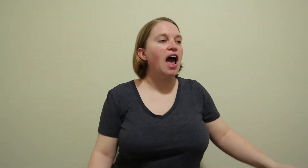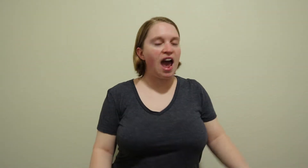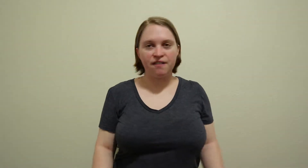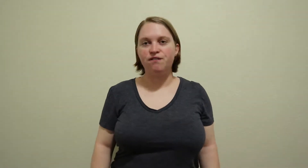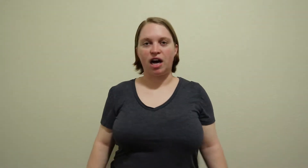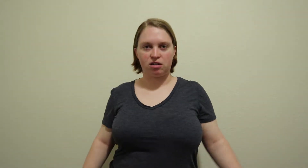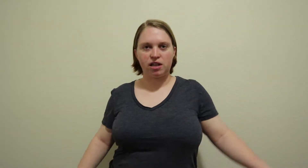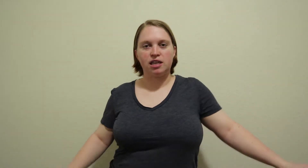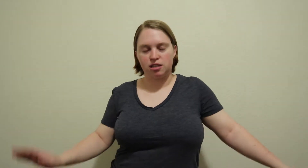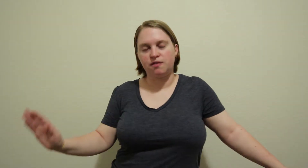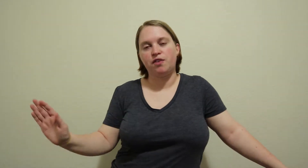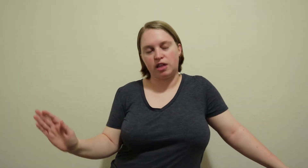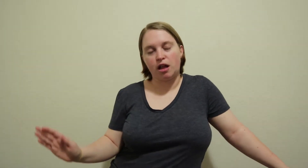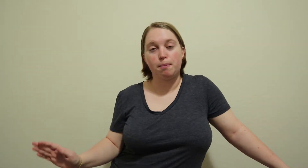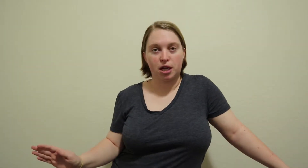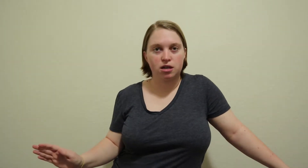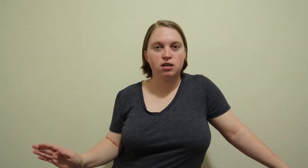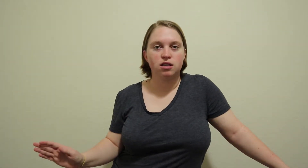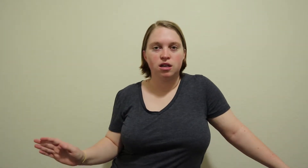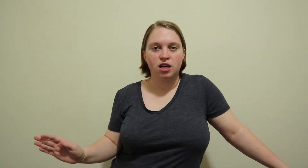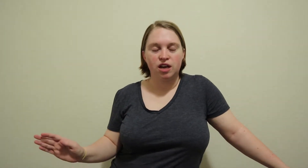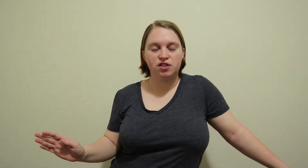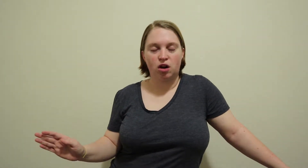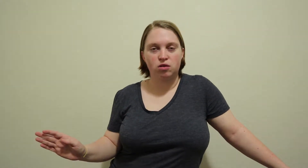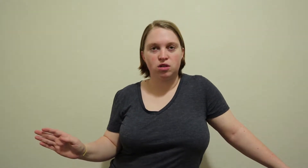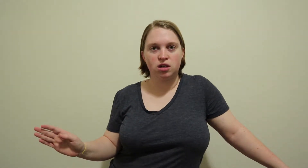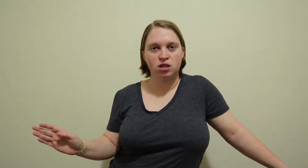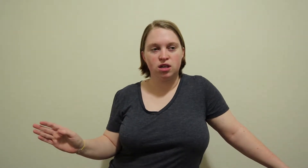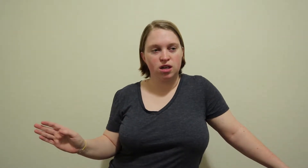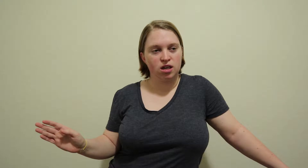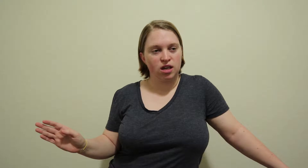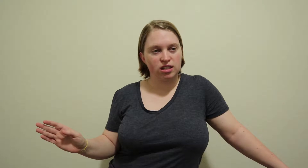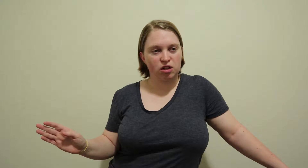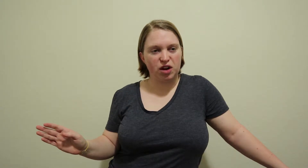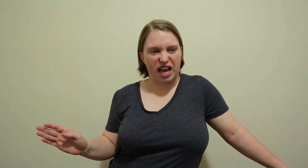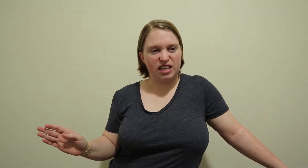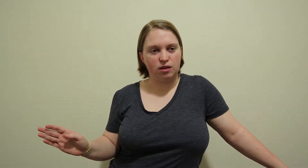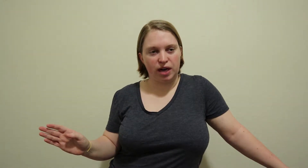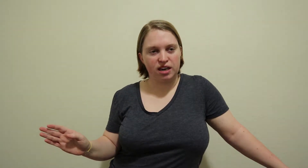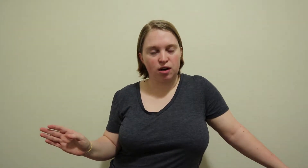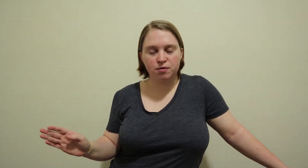and finally it's doing a lot better even though it's a little achy right now